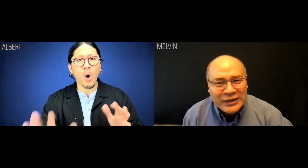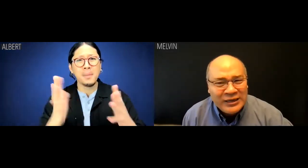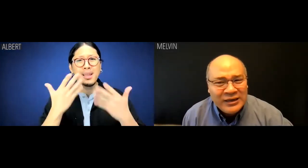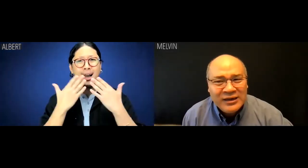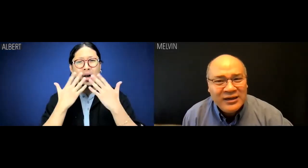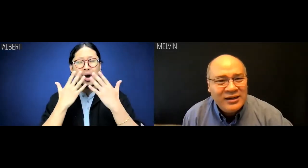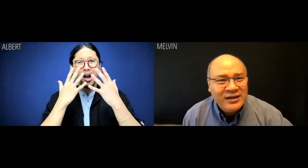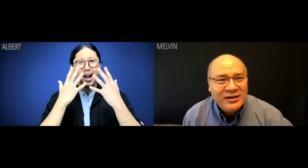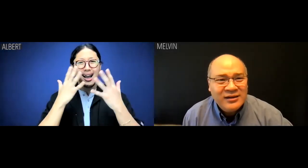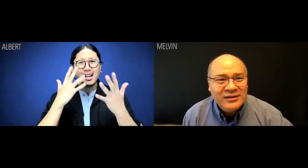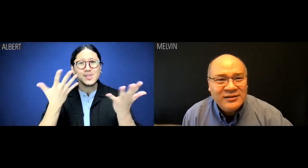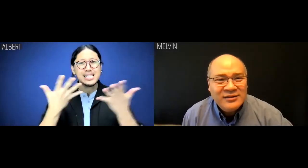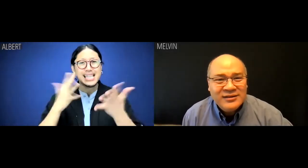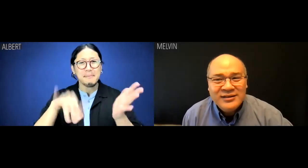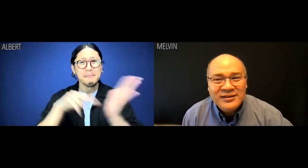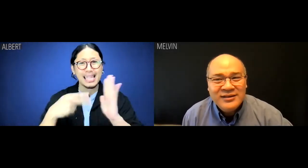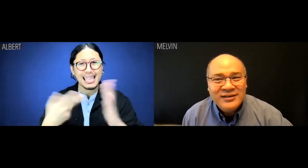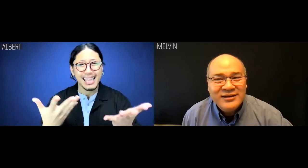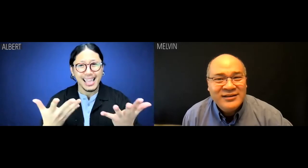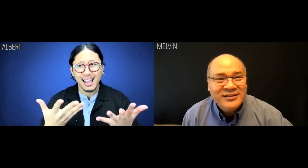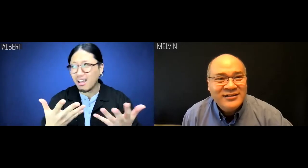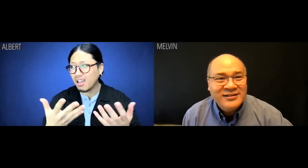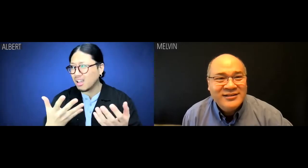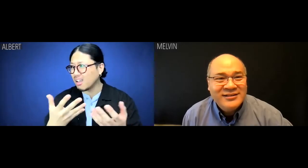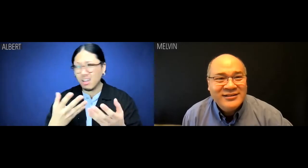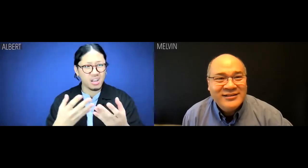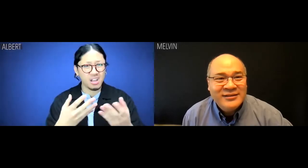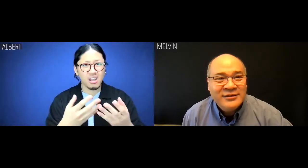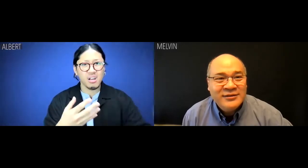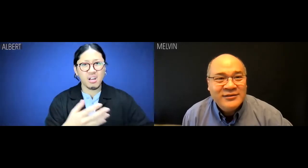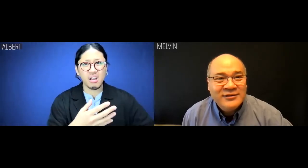Albert: Ohmigod does this MEAN?